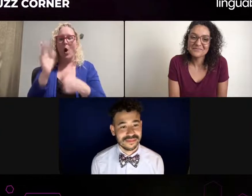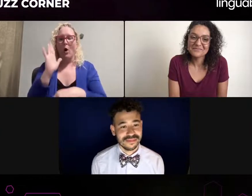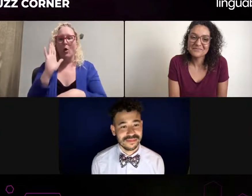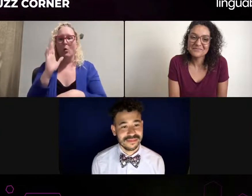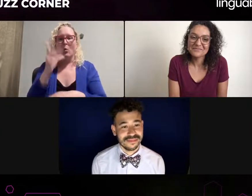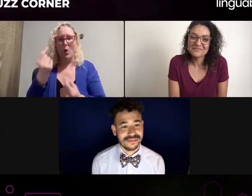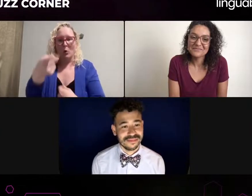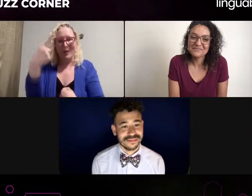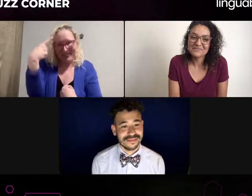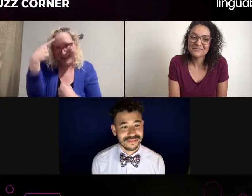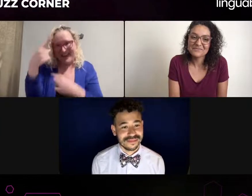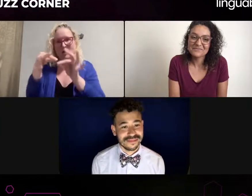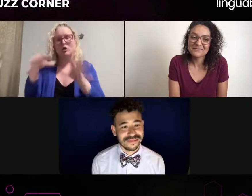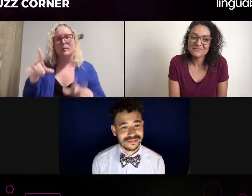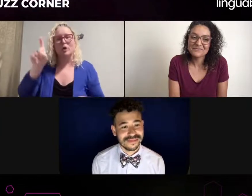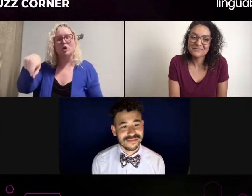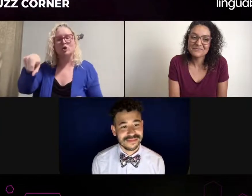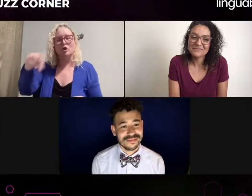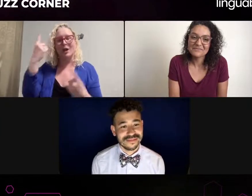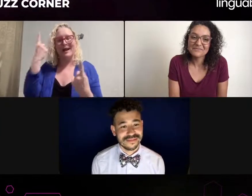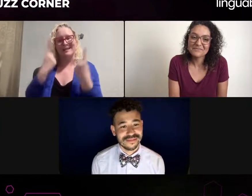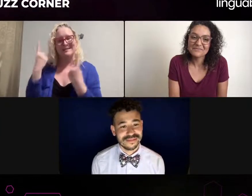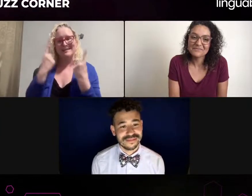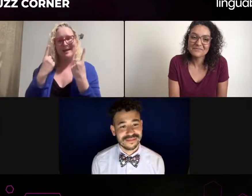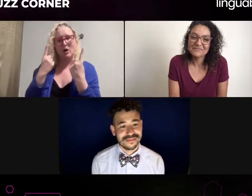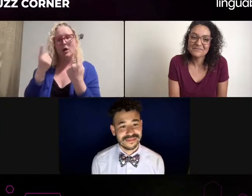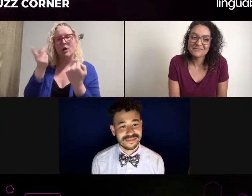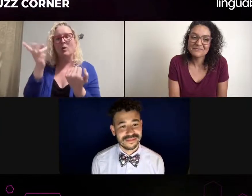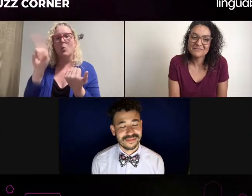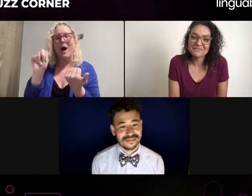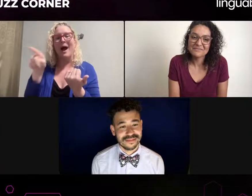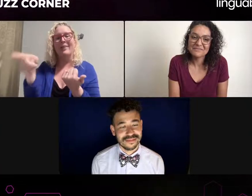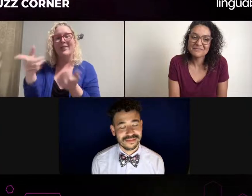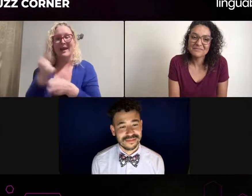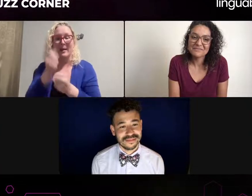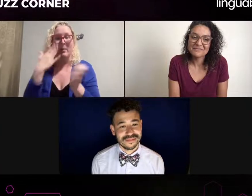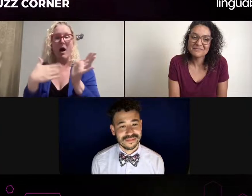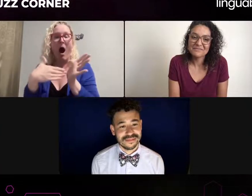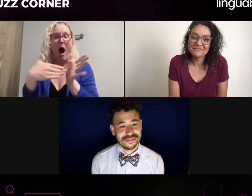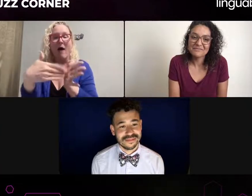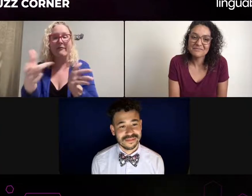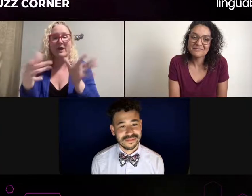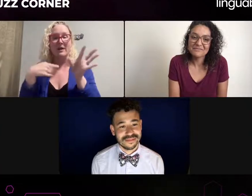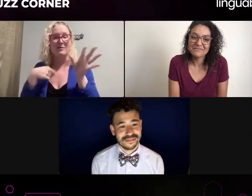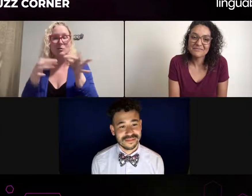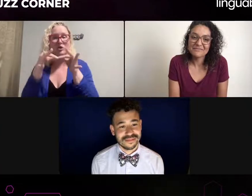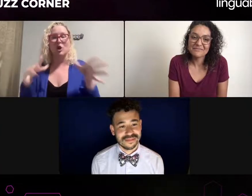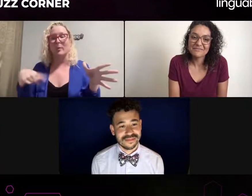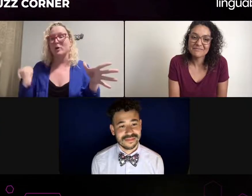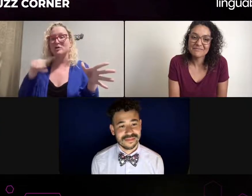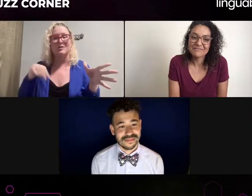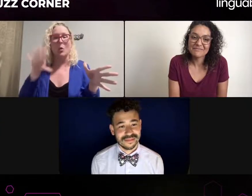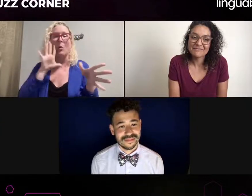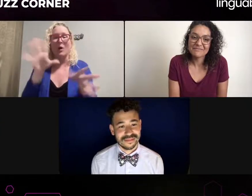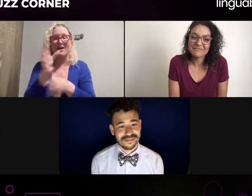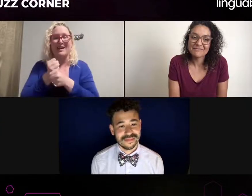very strong allyship, who will advocate, will step in if needed. If I ask them to advocate.